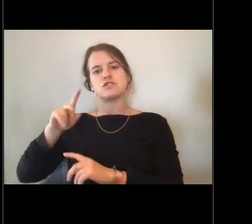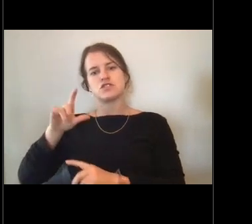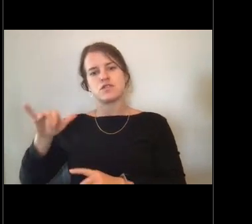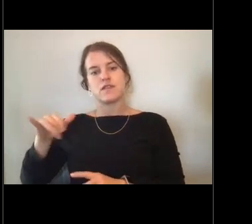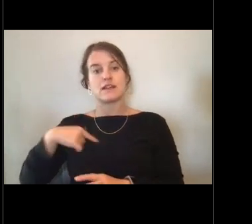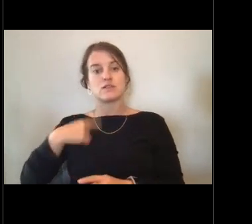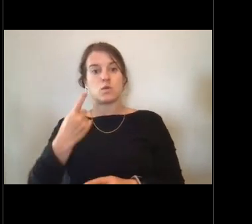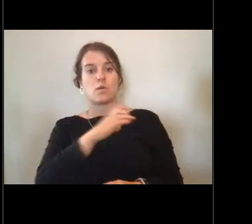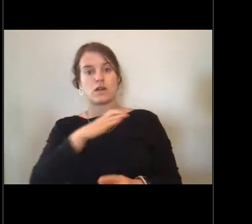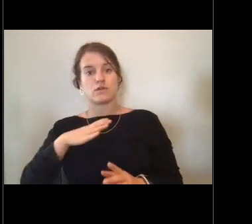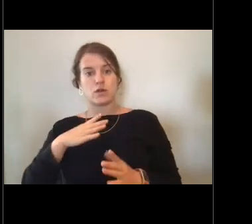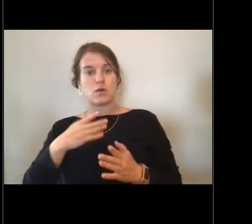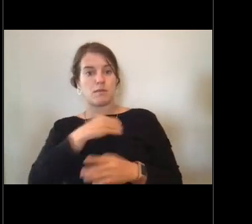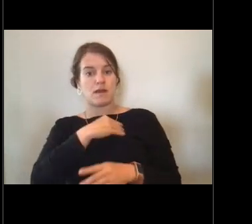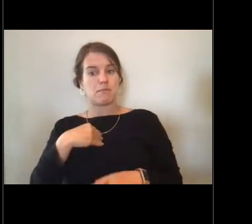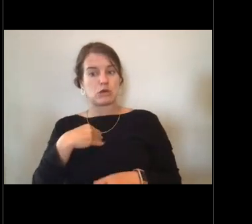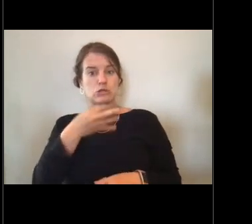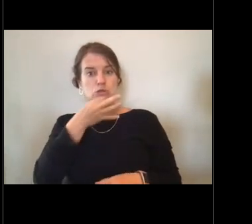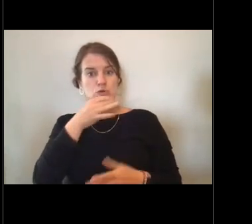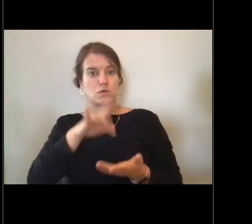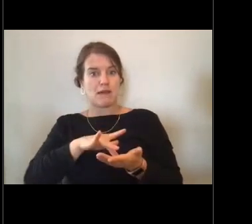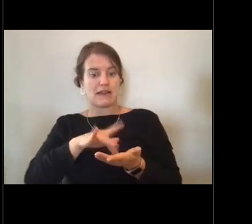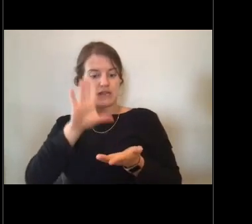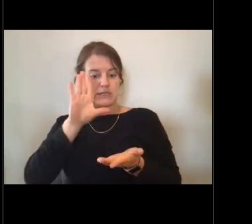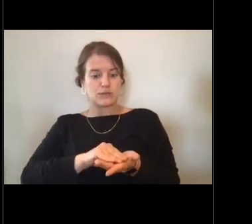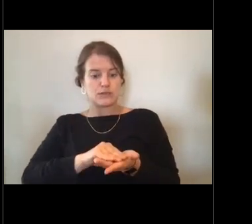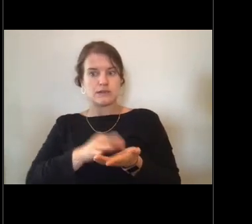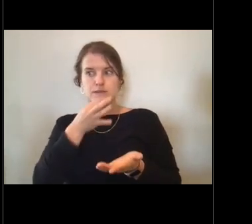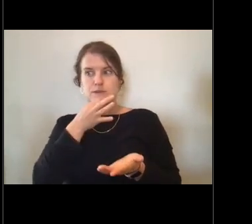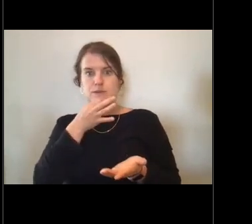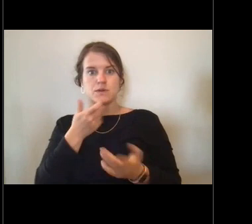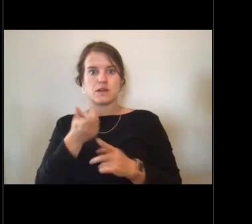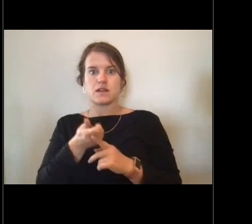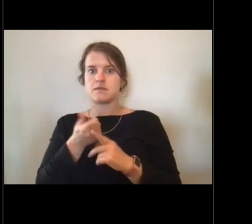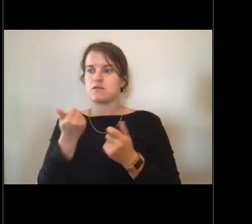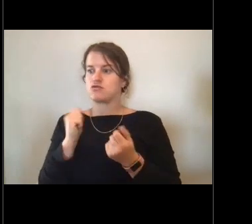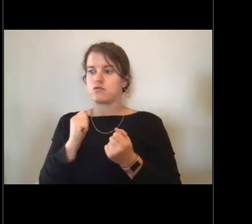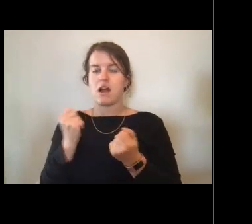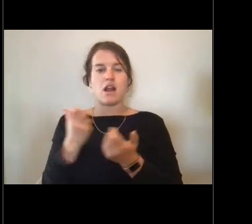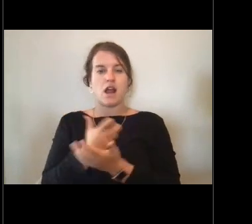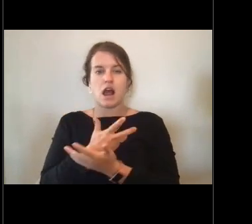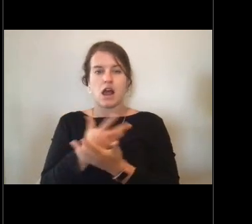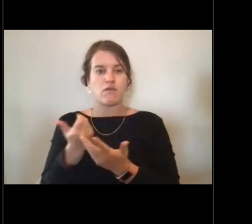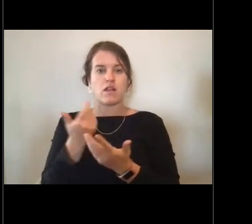of a medication that they really needed. And they had done everything they could while the ship was in port